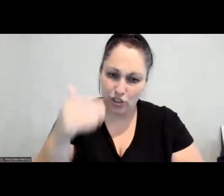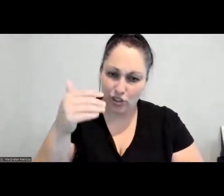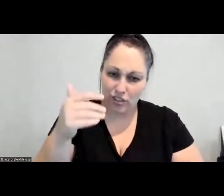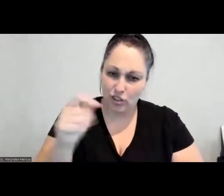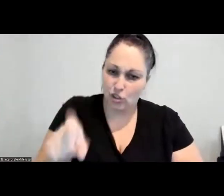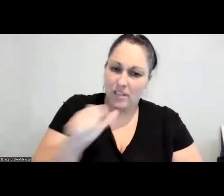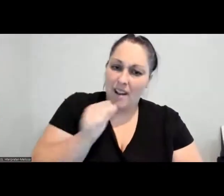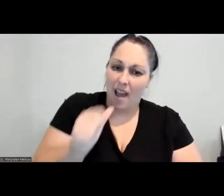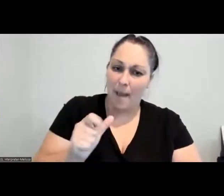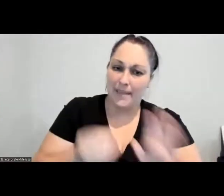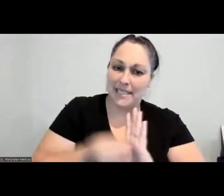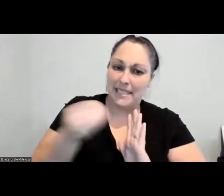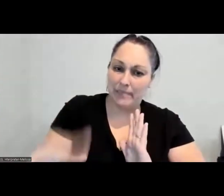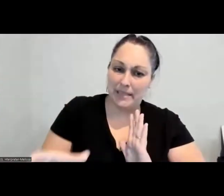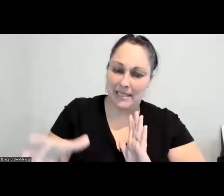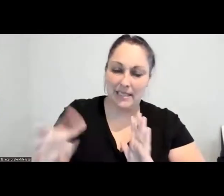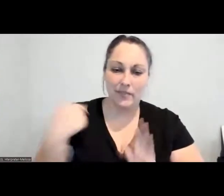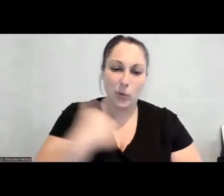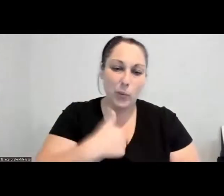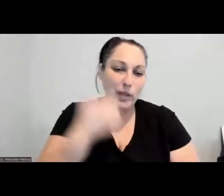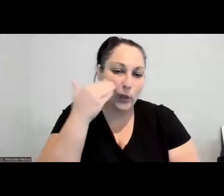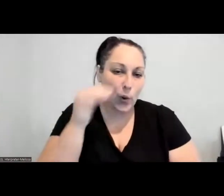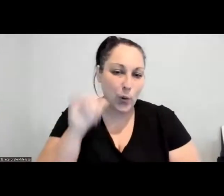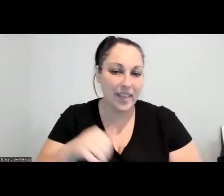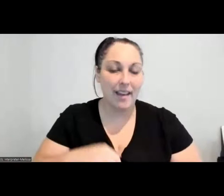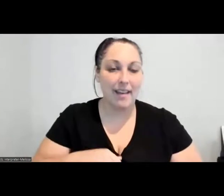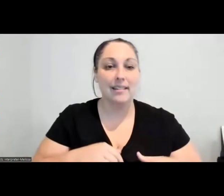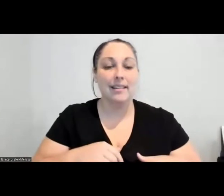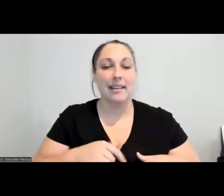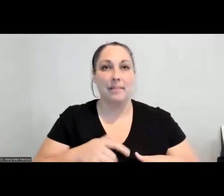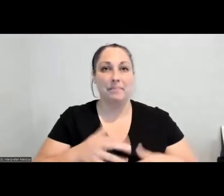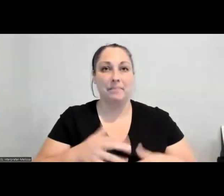I'm happy to say that in a recent article in "Civil Eats"